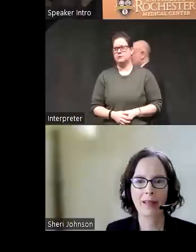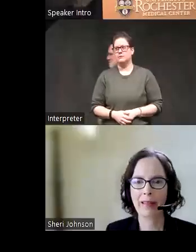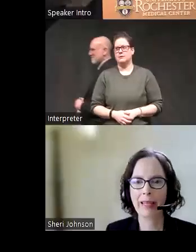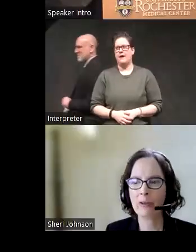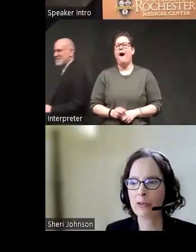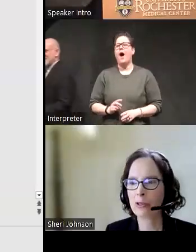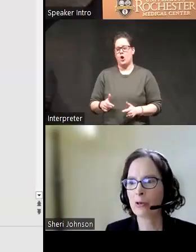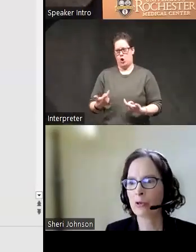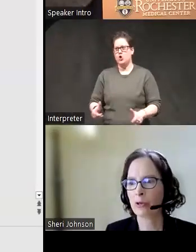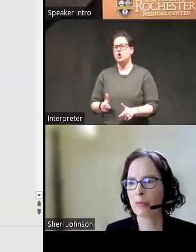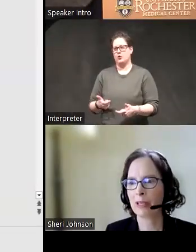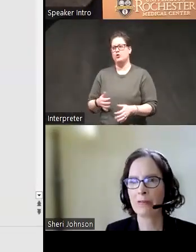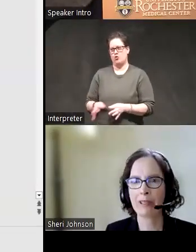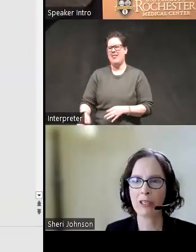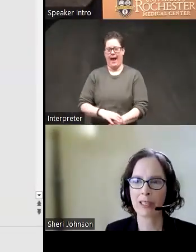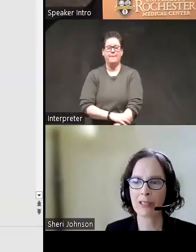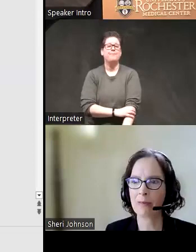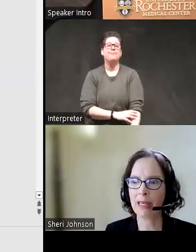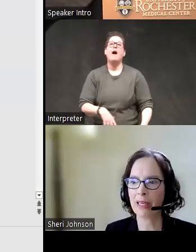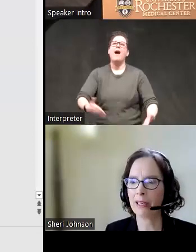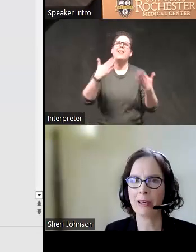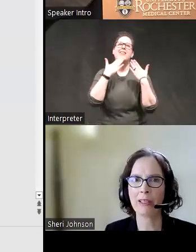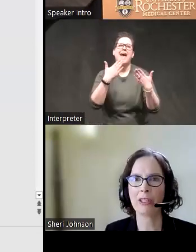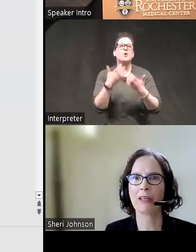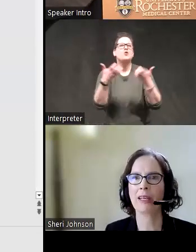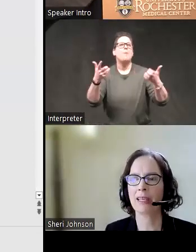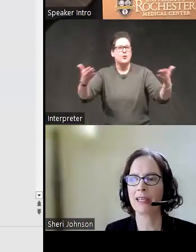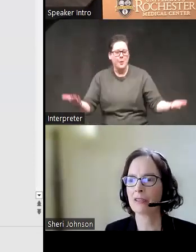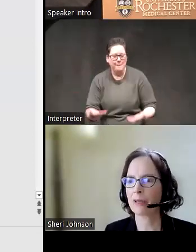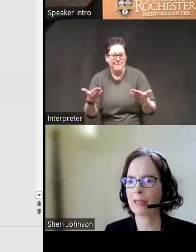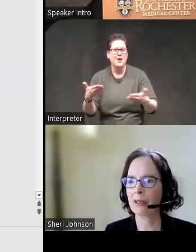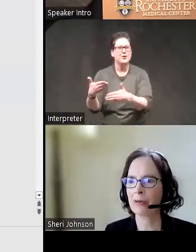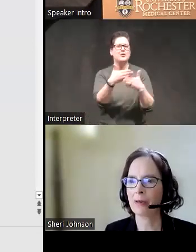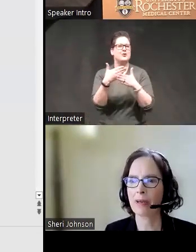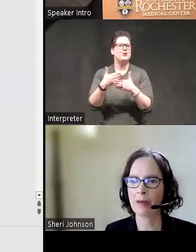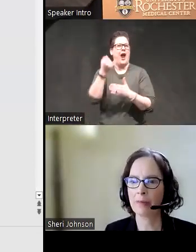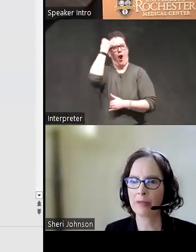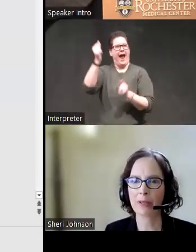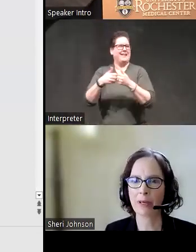thank you so so much for the chance to be here and to share ideas with you I'm just